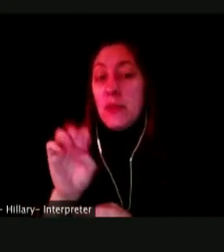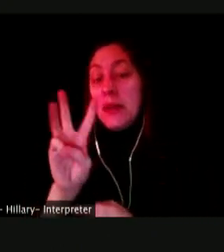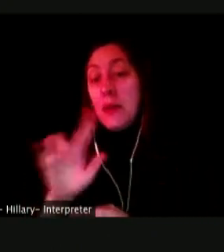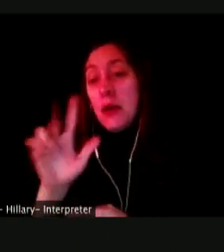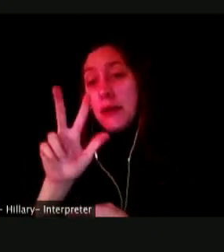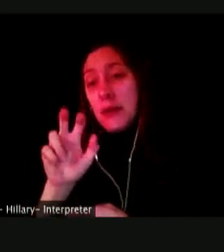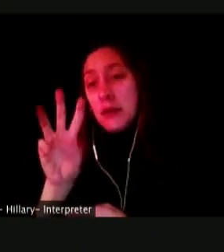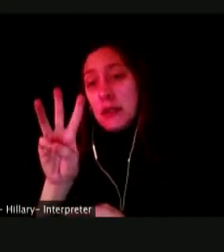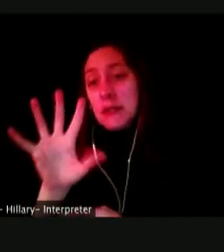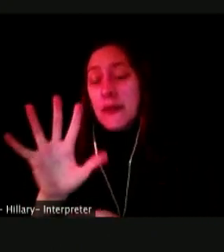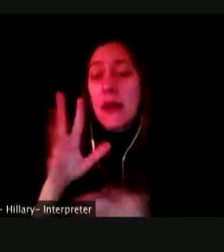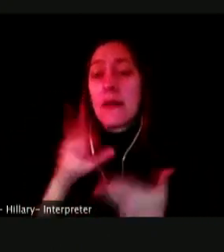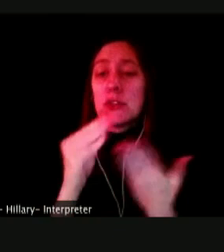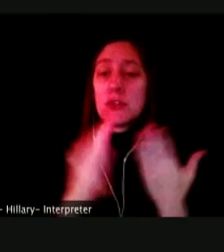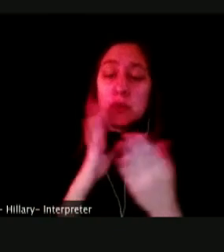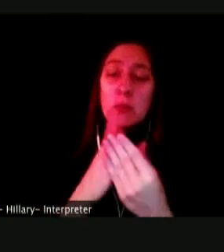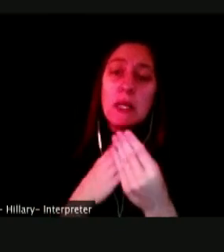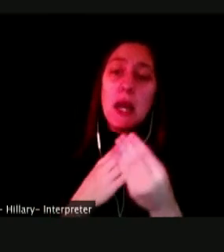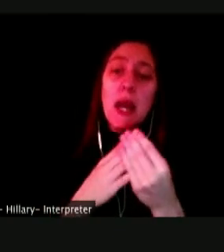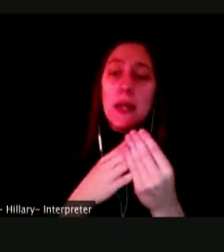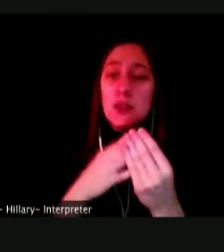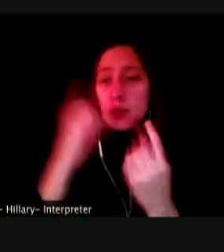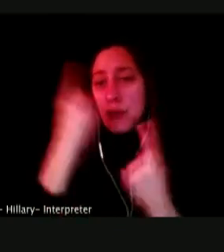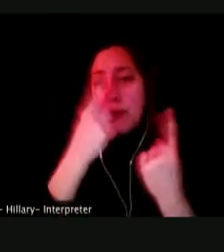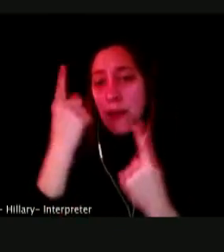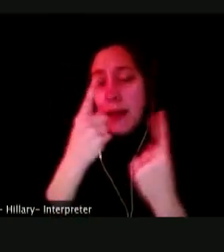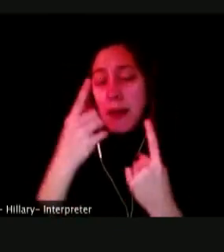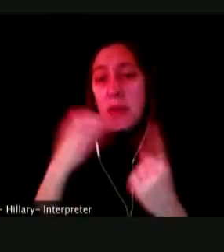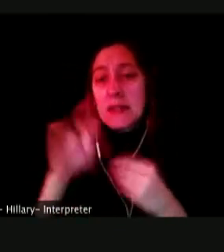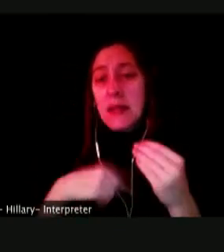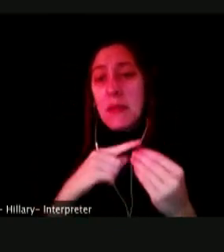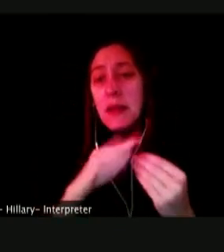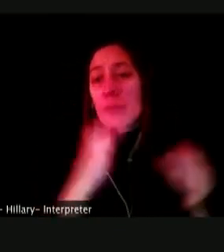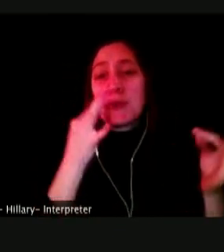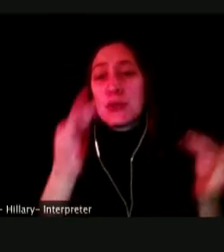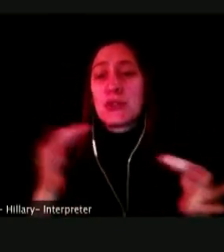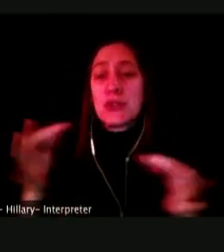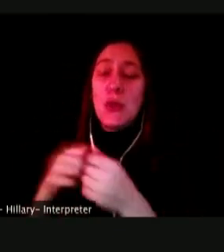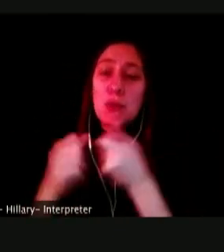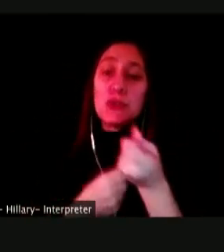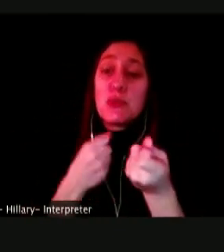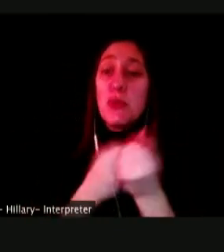365, STUDENTS ARE GUIDED TO THINK CRITICALLY ABOUT THEIR DECISIONS TO SUPPORT A FAMILY AND SCHOOL STAFF.